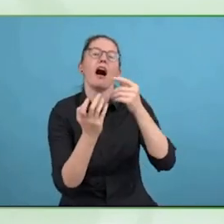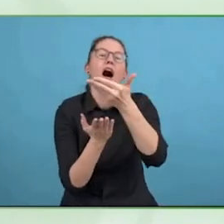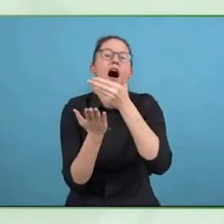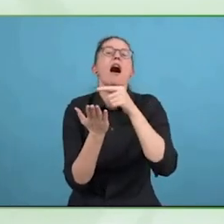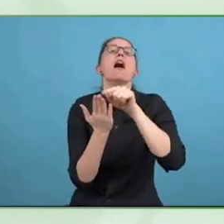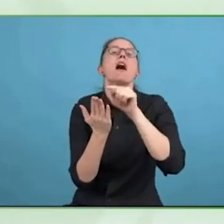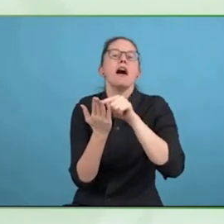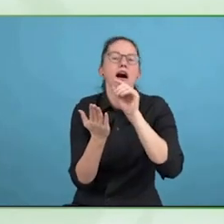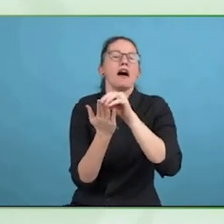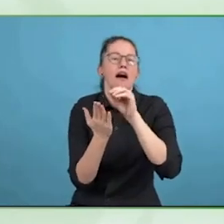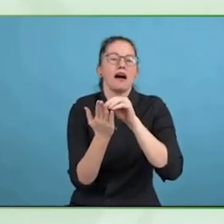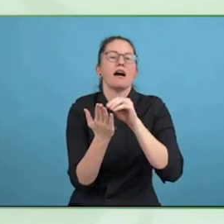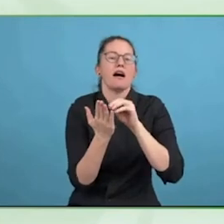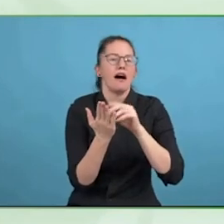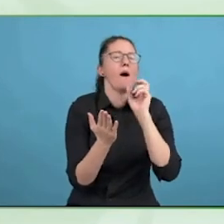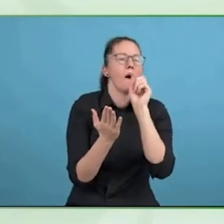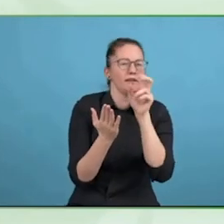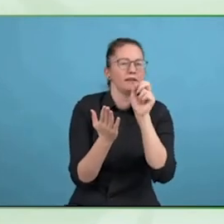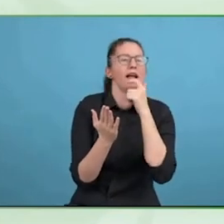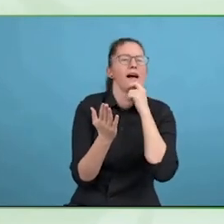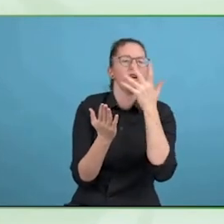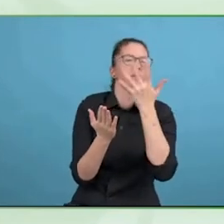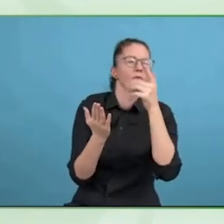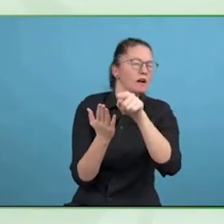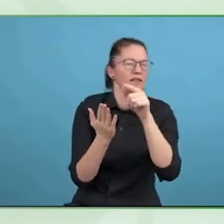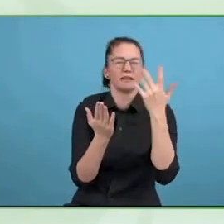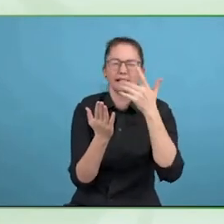at the conference of the global business and disability network in